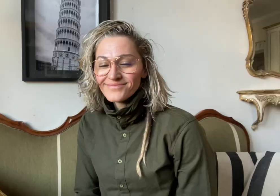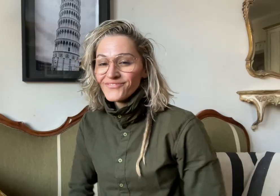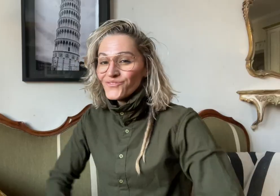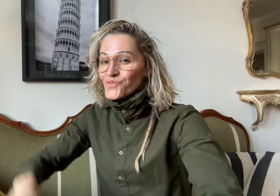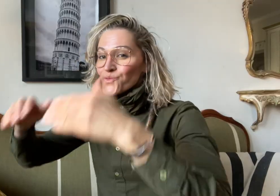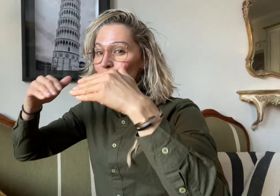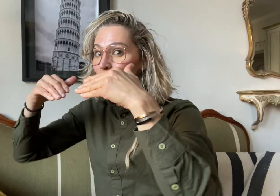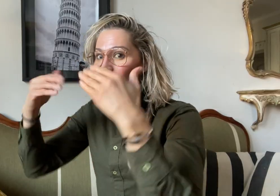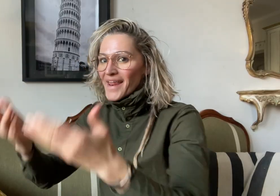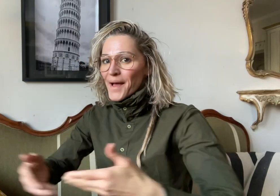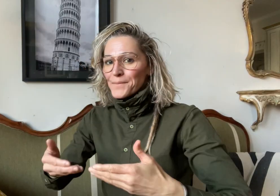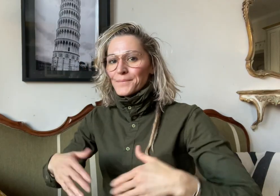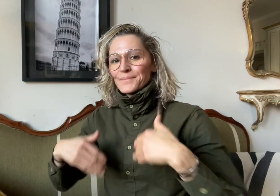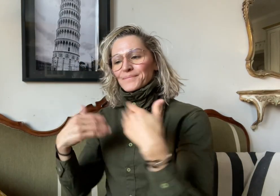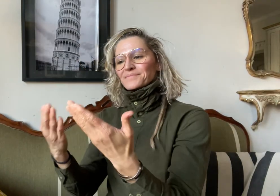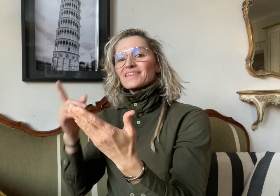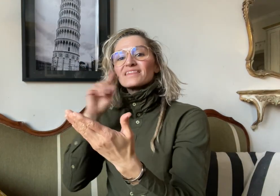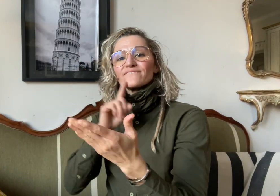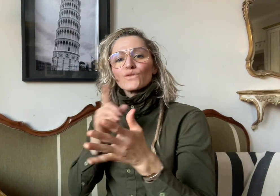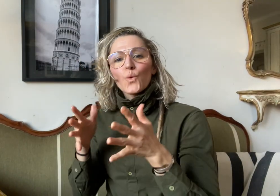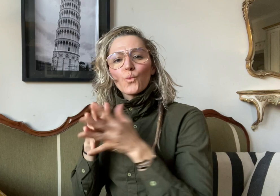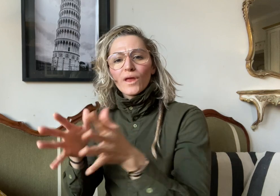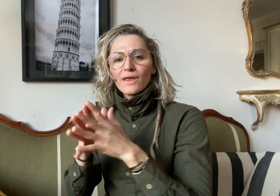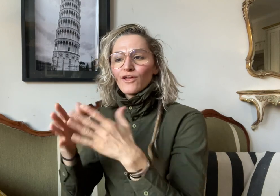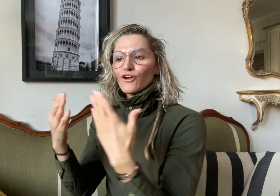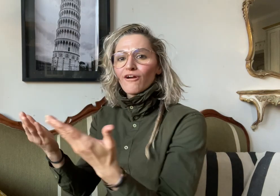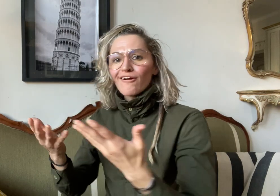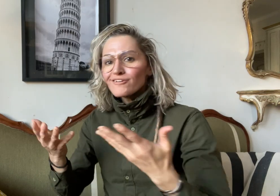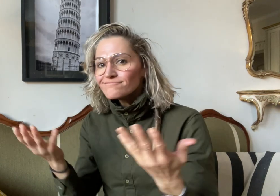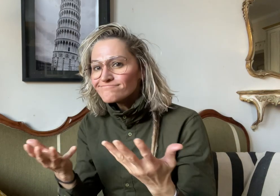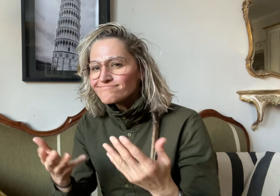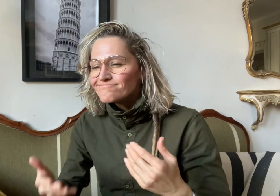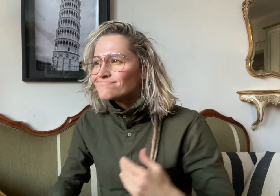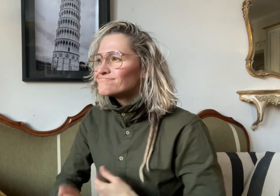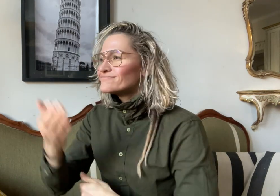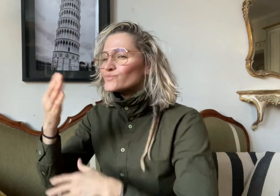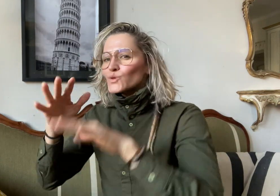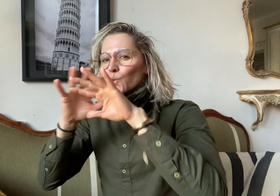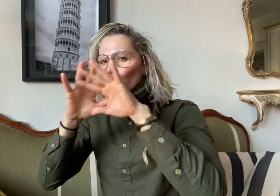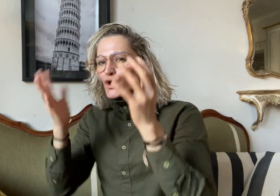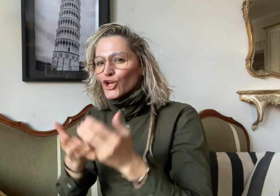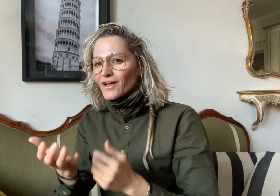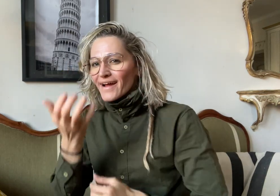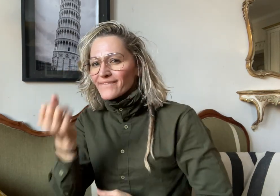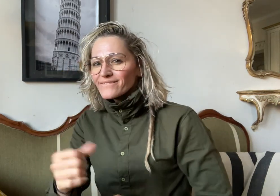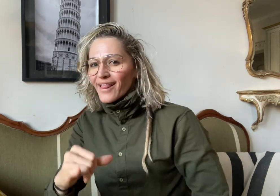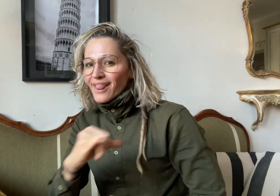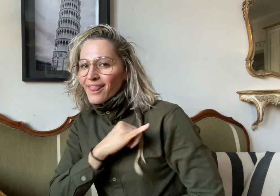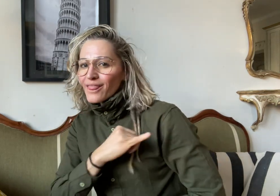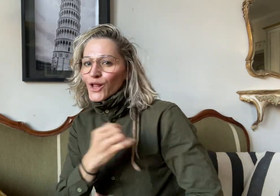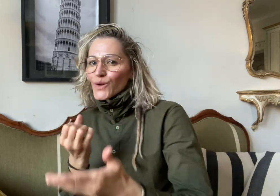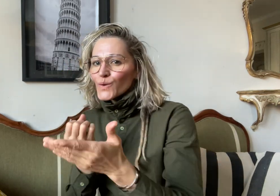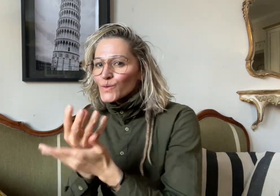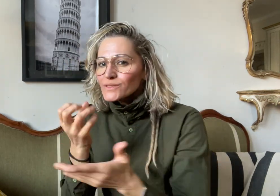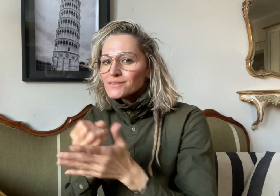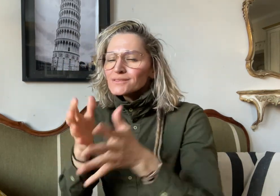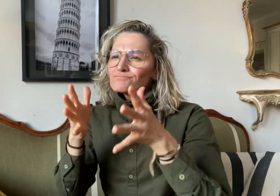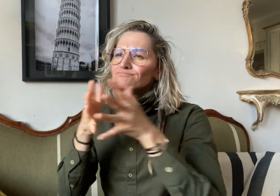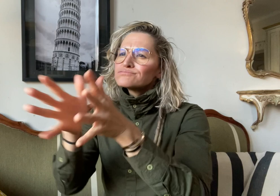Welcome to DeafWire where we share interesting news stories